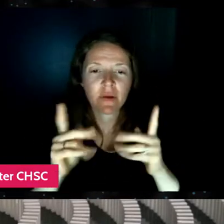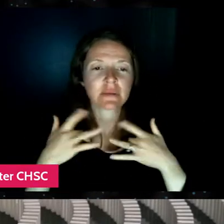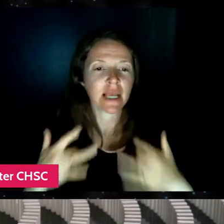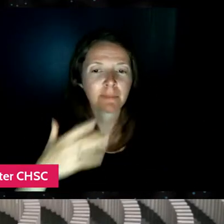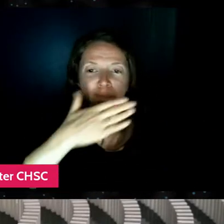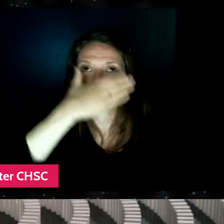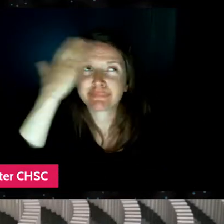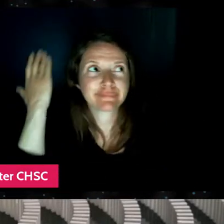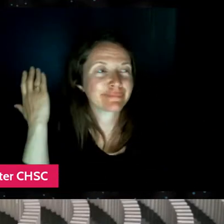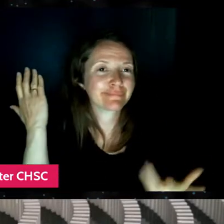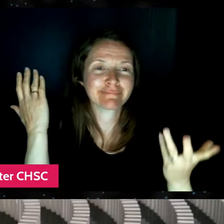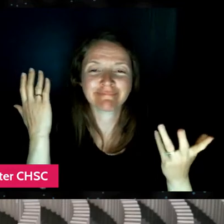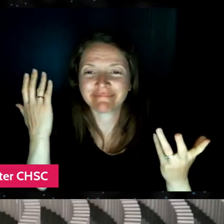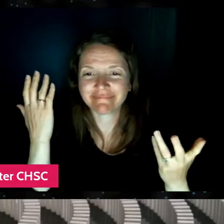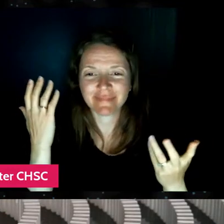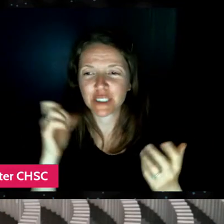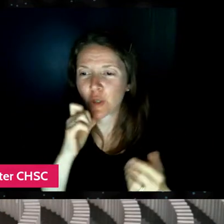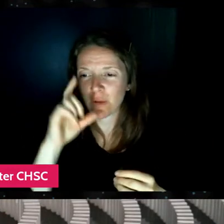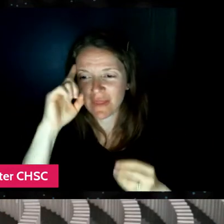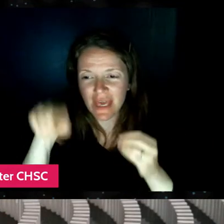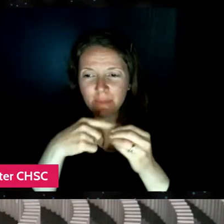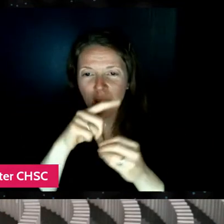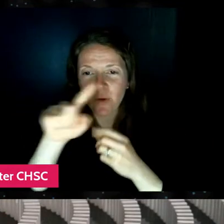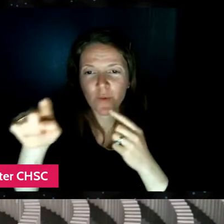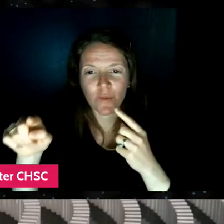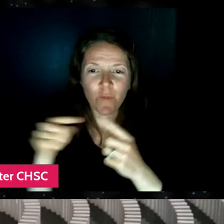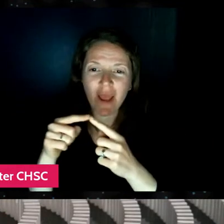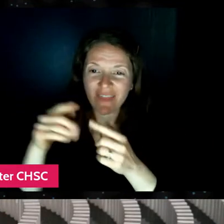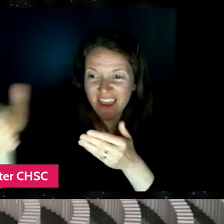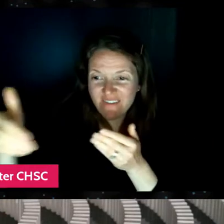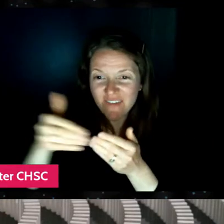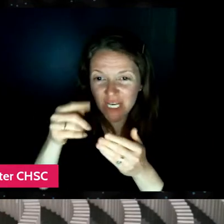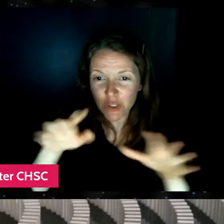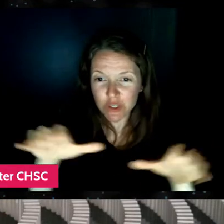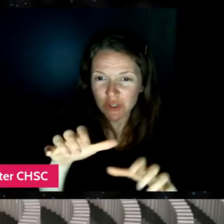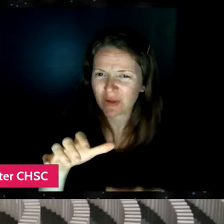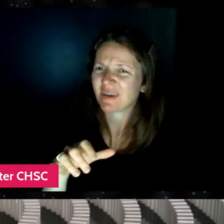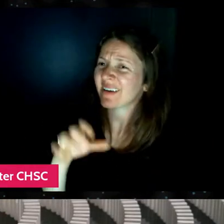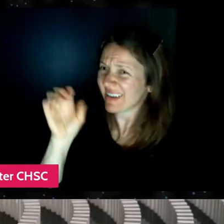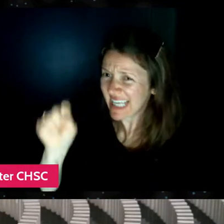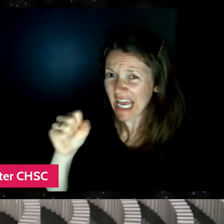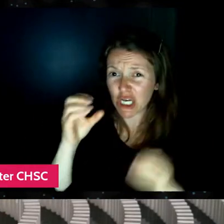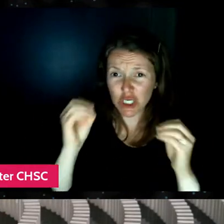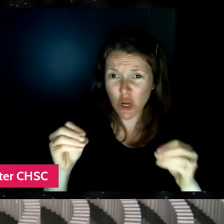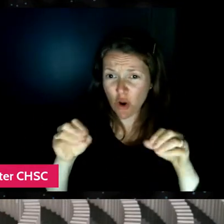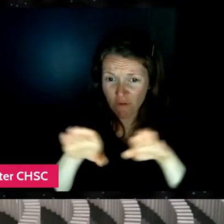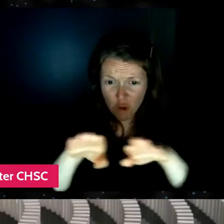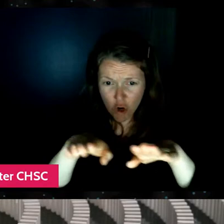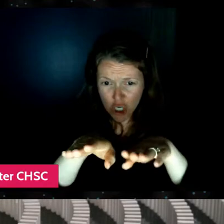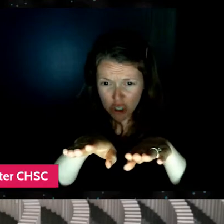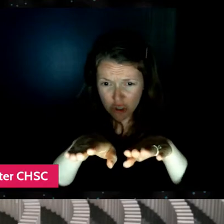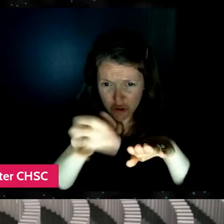when they invite you somewhere. Oh yeah. I mean, you can't have cracks in the floors, really. It has to be very level.